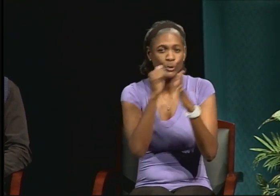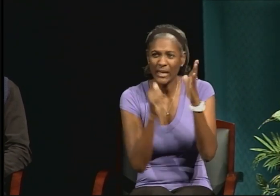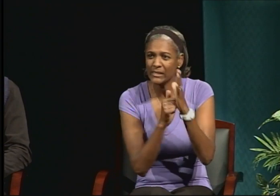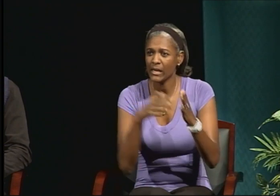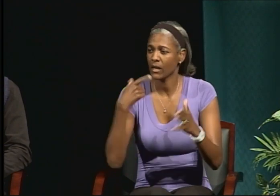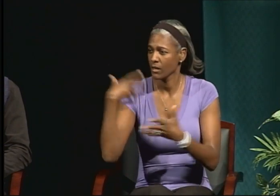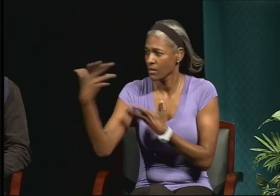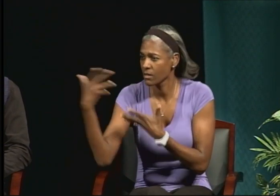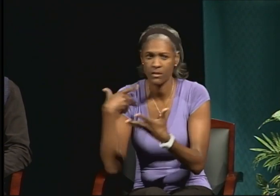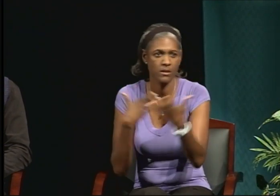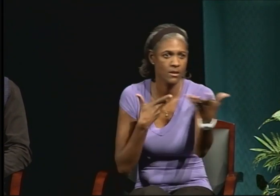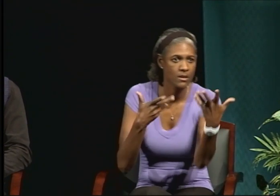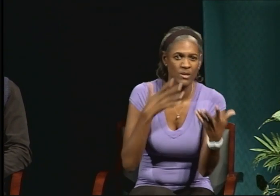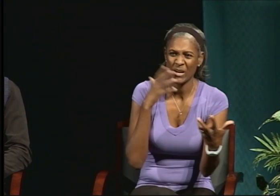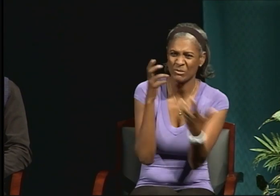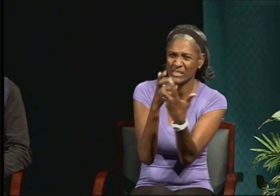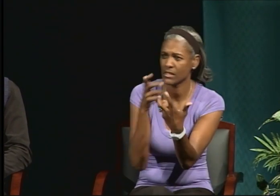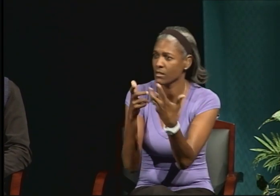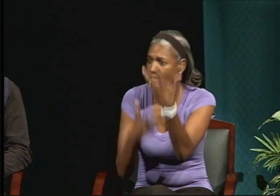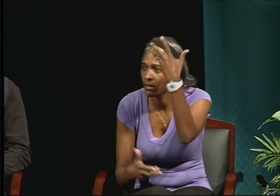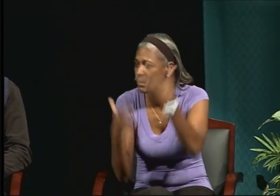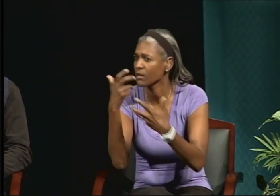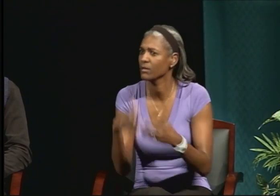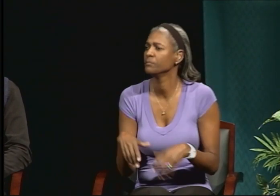within which I was working. And I wasn't able to do that.